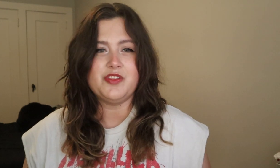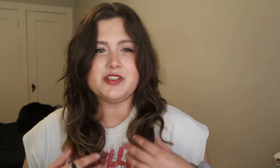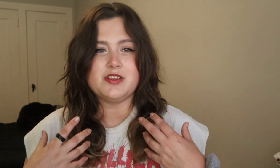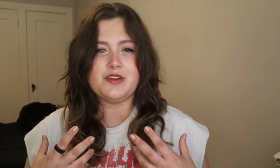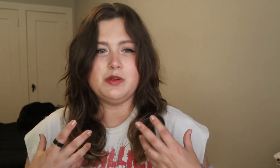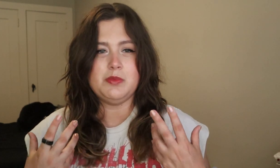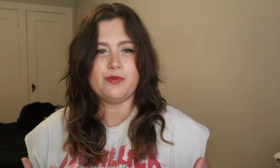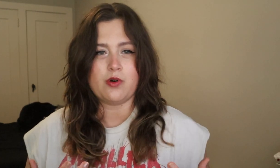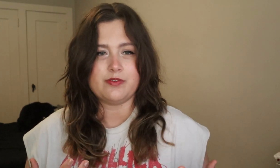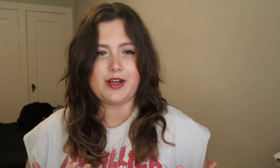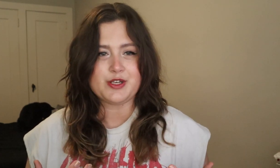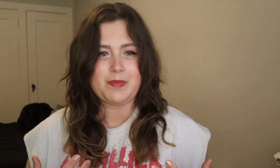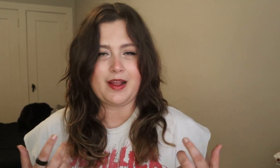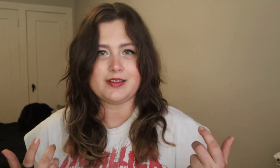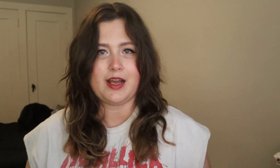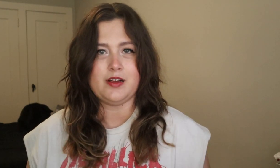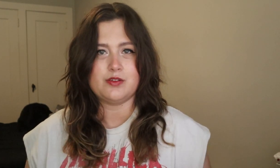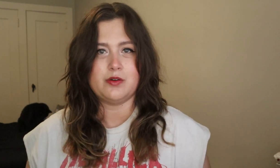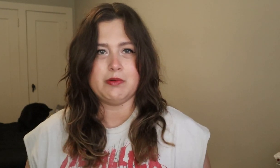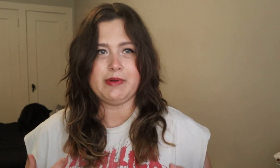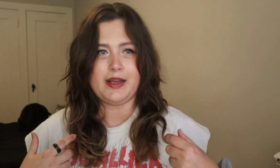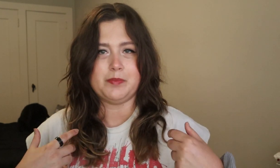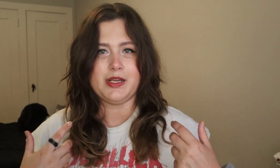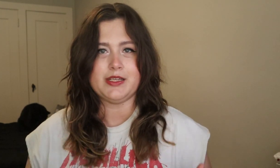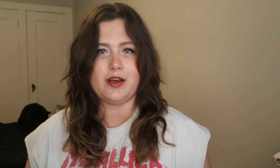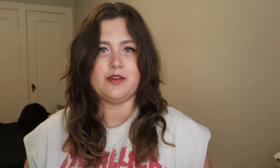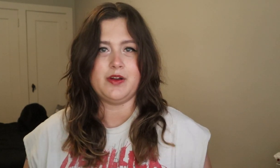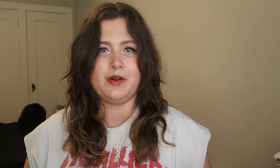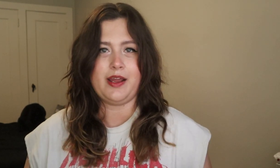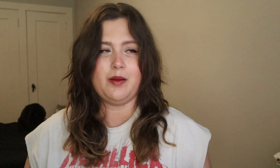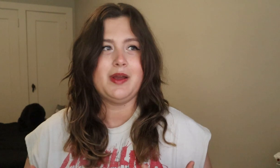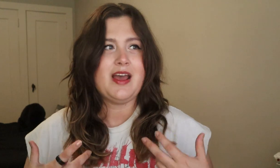This is giving me war flashbacks to high school when we had to play the telephone game